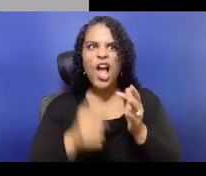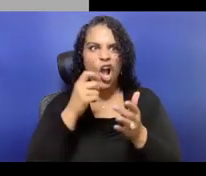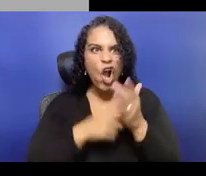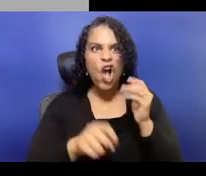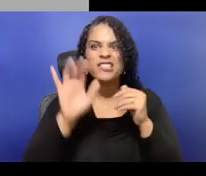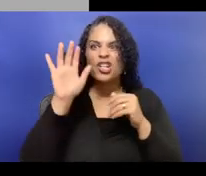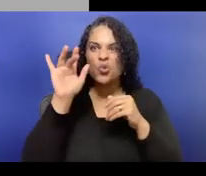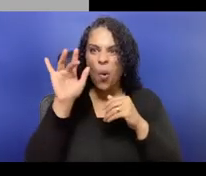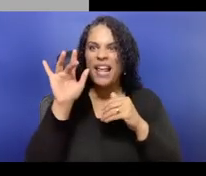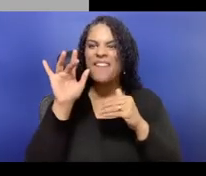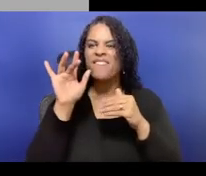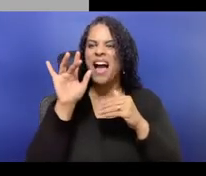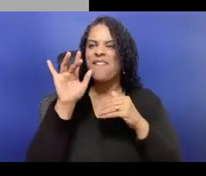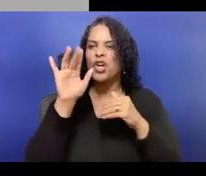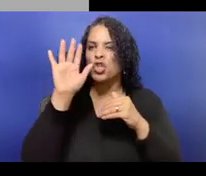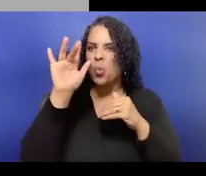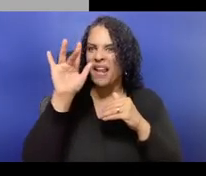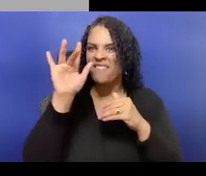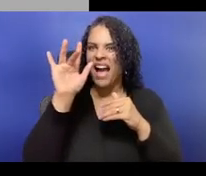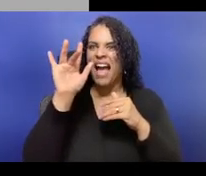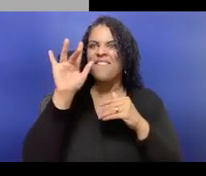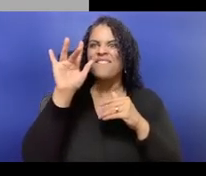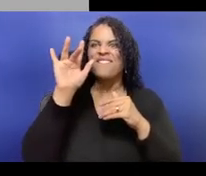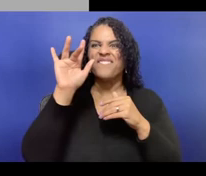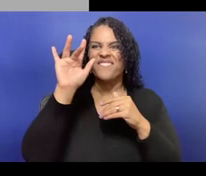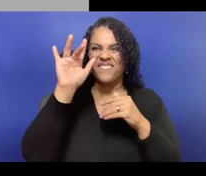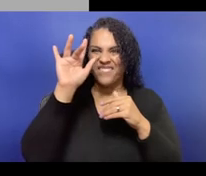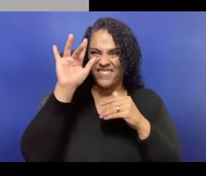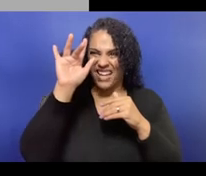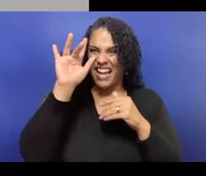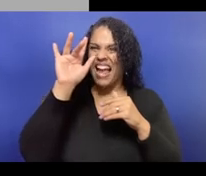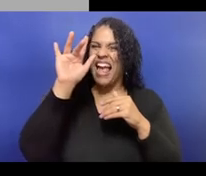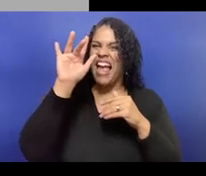Some things stay largely the same. You know, the theater venue's gonna be exactly the same,